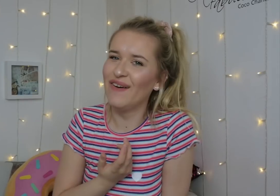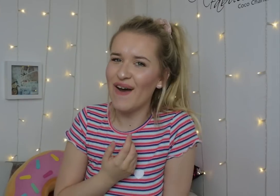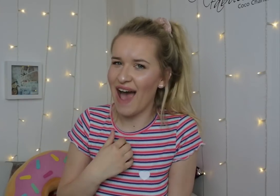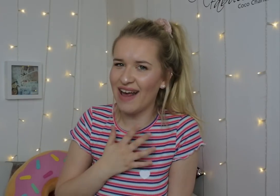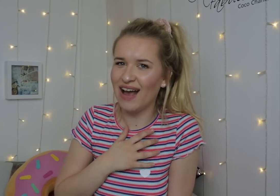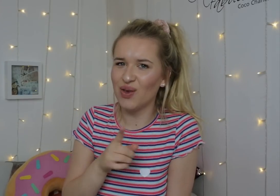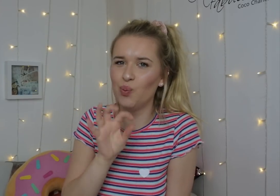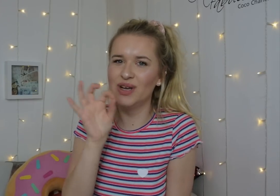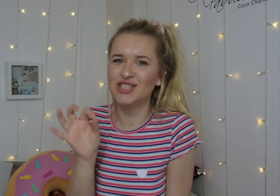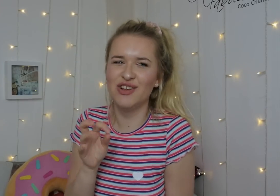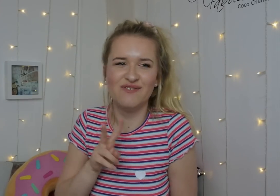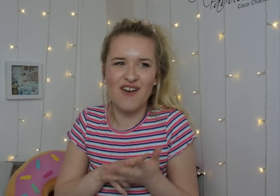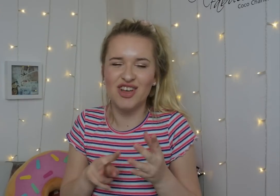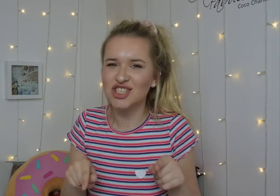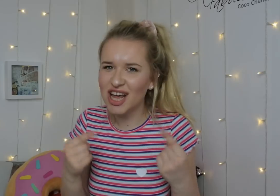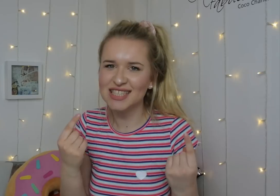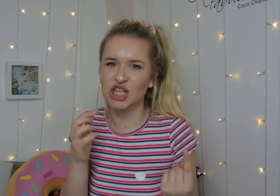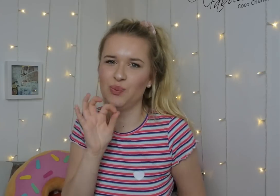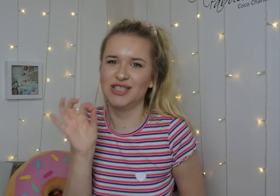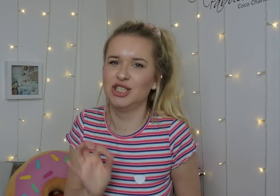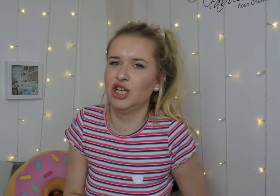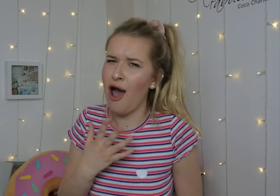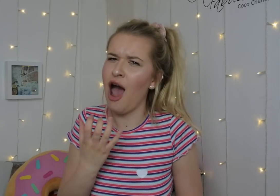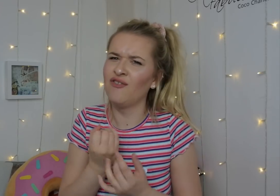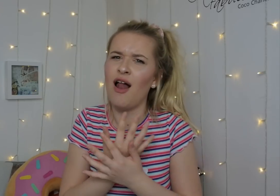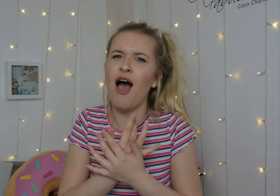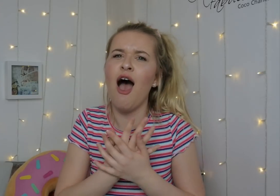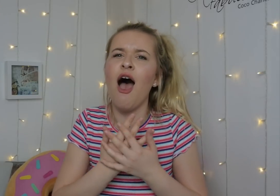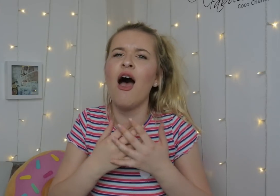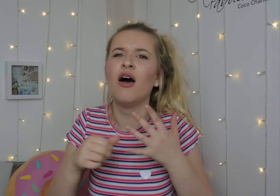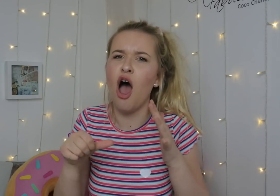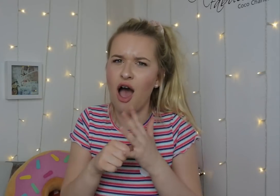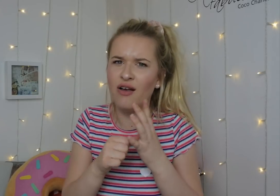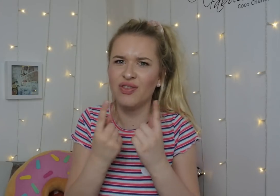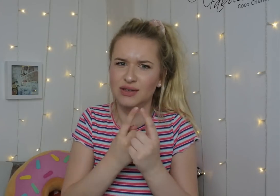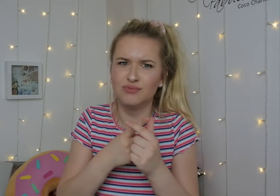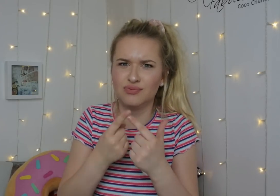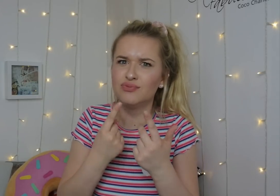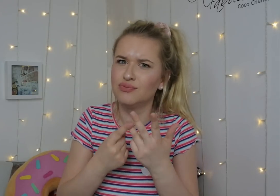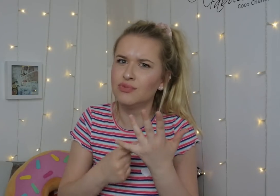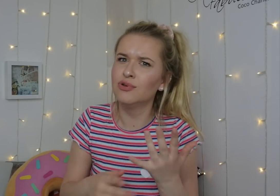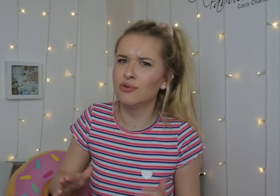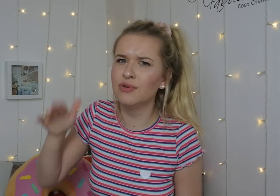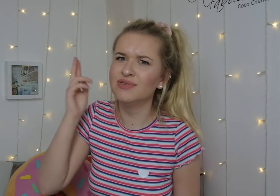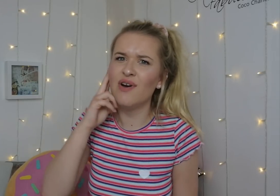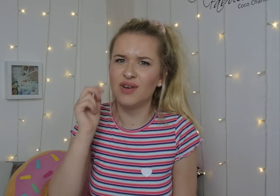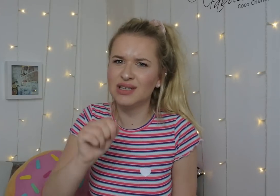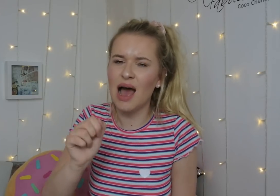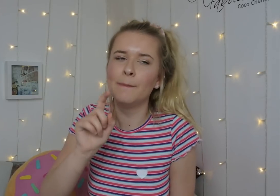Ooo, I like this challenging question. I've been through lots of hard things in my life,